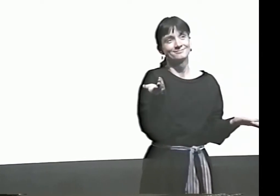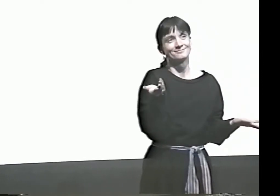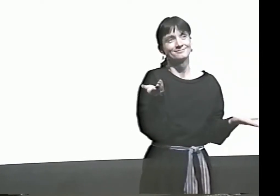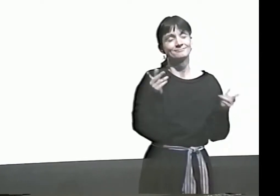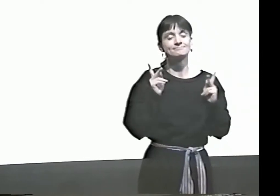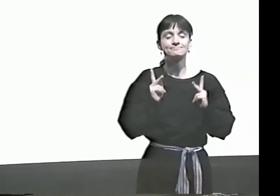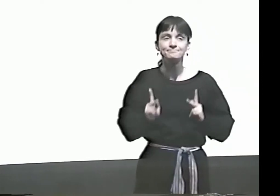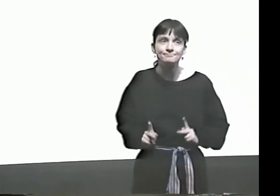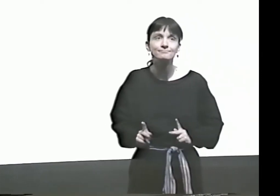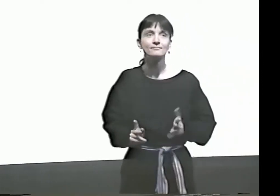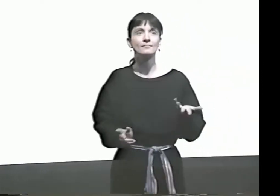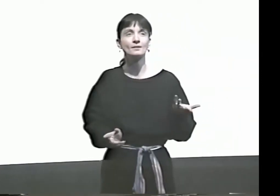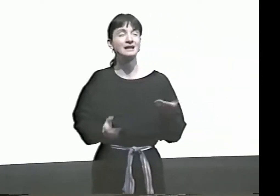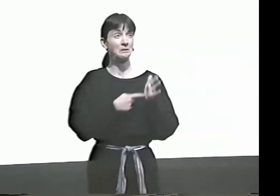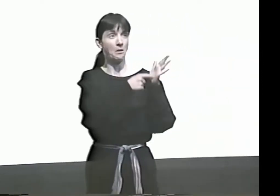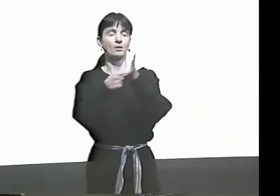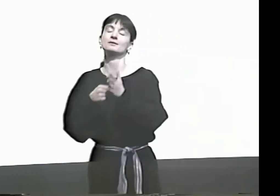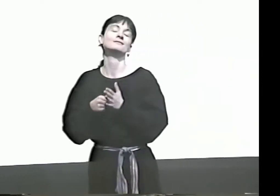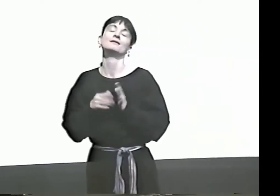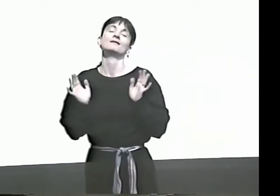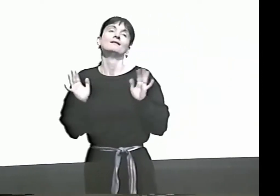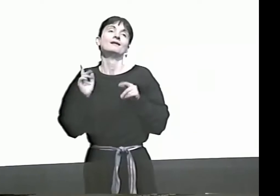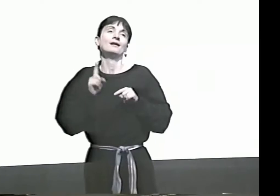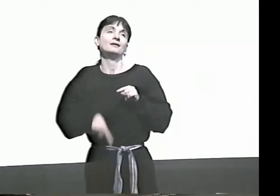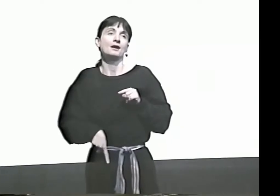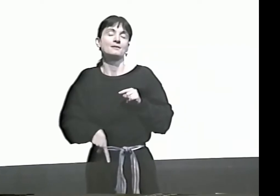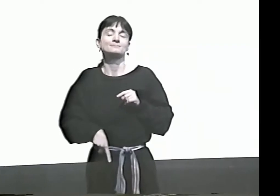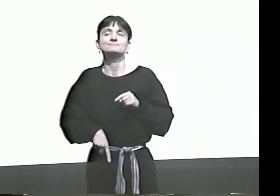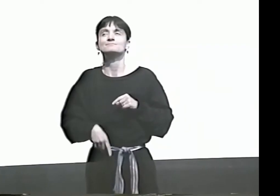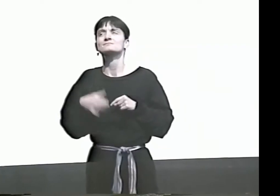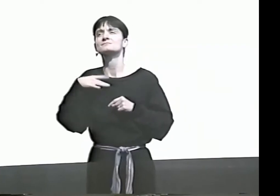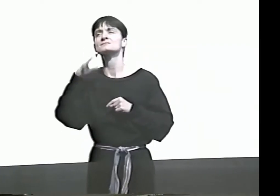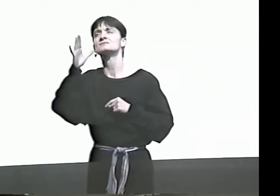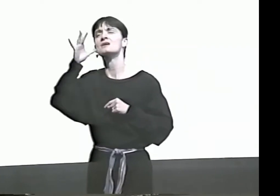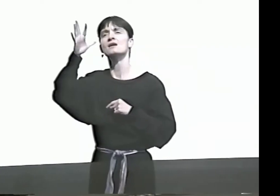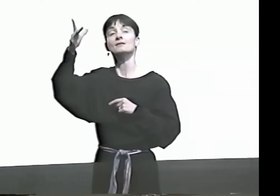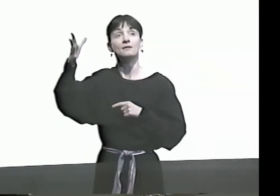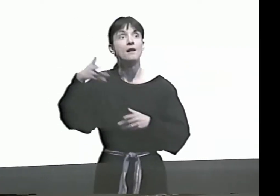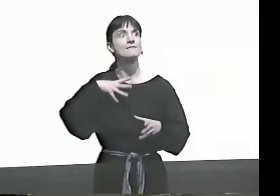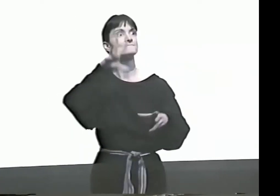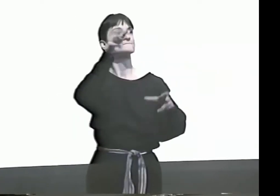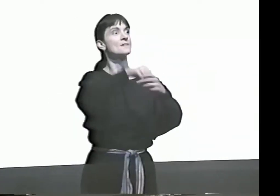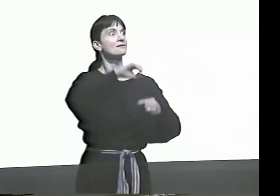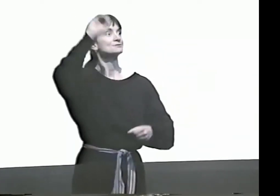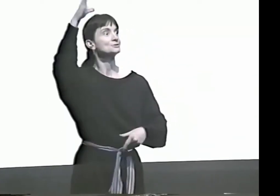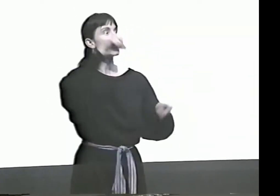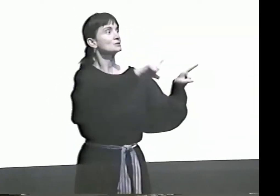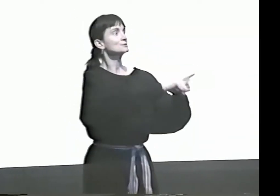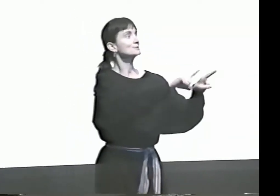AND AGAIN I KEPT IT TO MYSELF. IT WAS PERSONAL WRITING, AND I COULDN'T SHOW IT TO ANYONE ELSE.